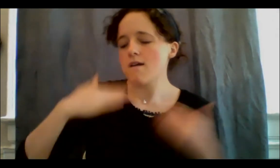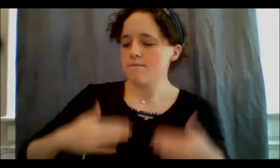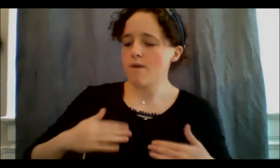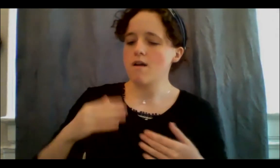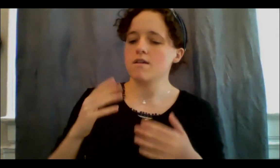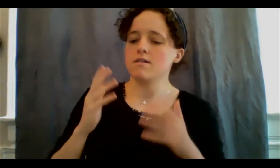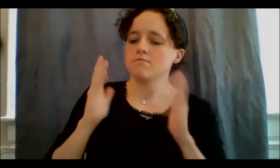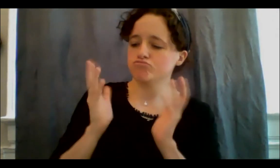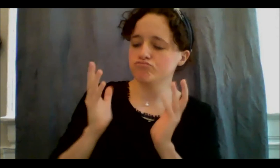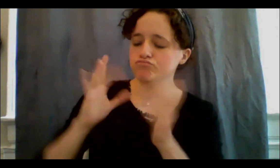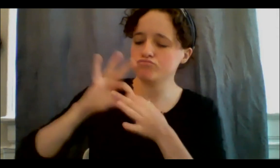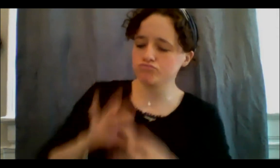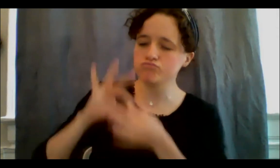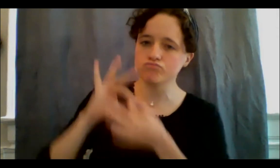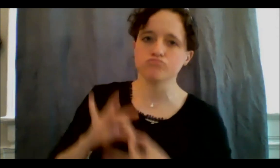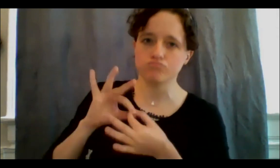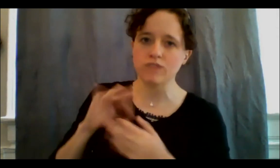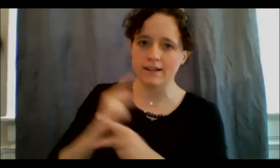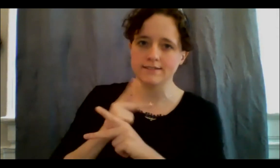individually.